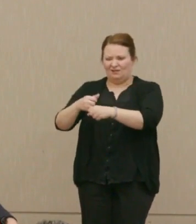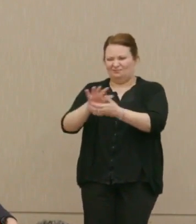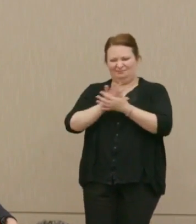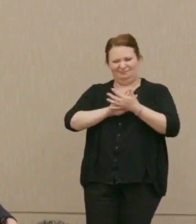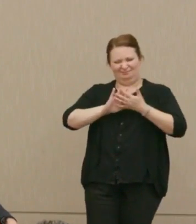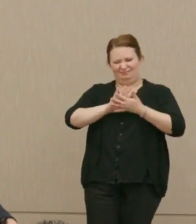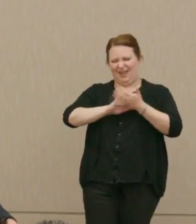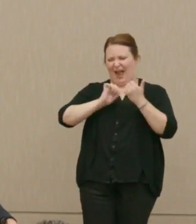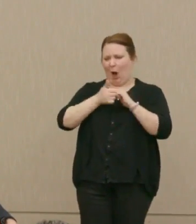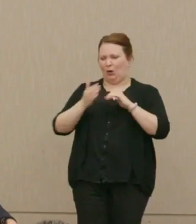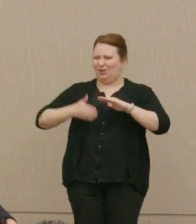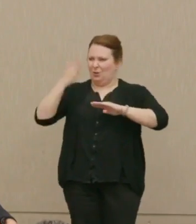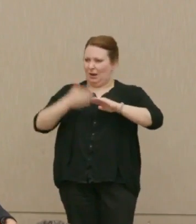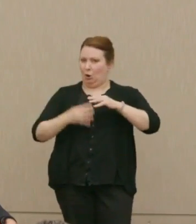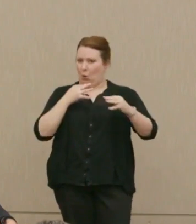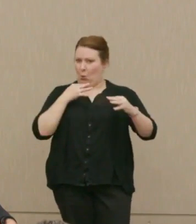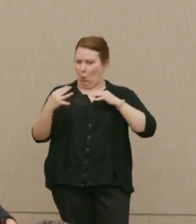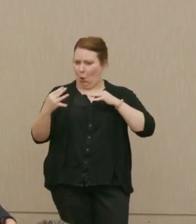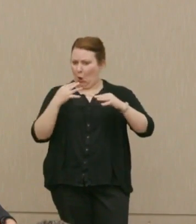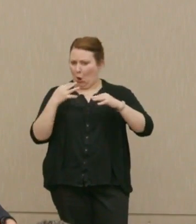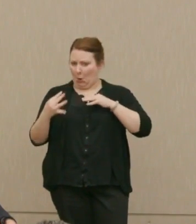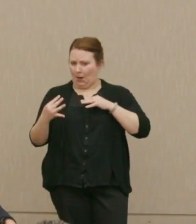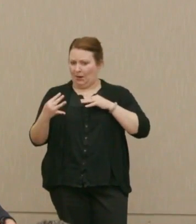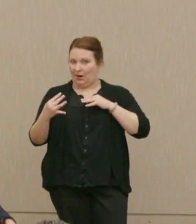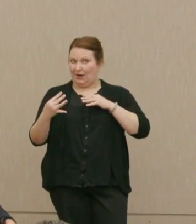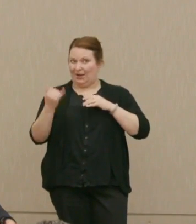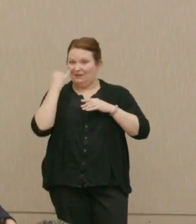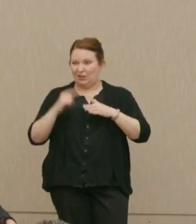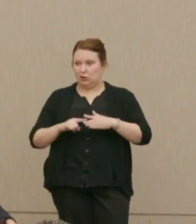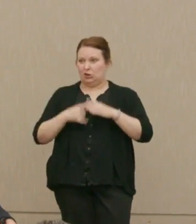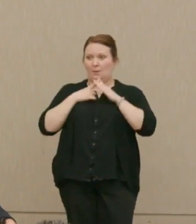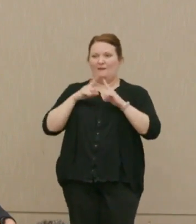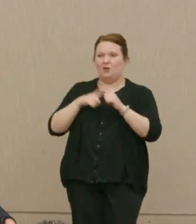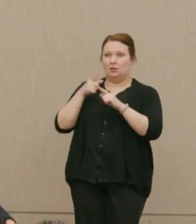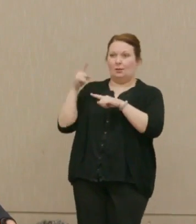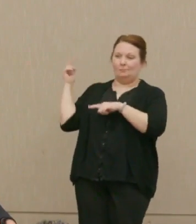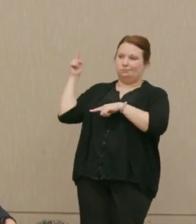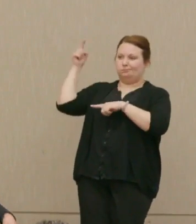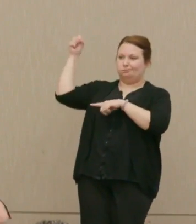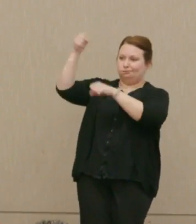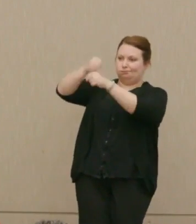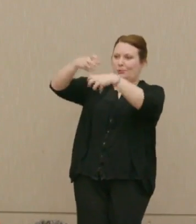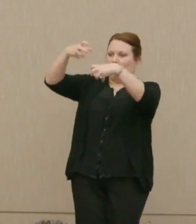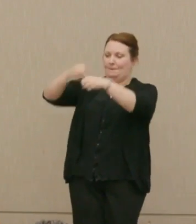how you would ever end a war that had begun by hitting Moscow, while leaving lots of Russian